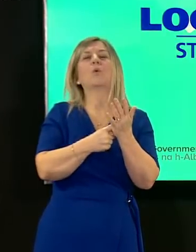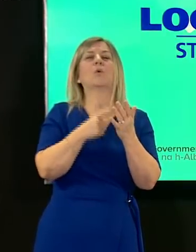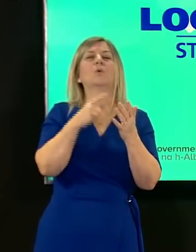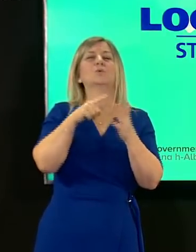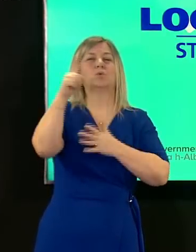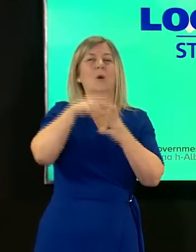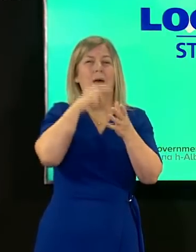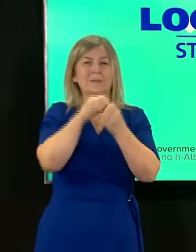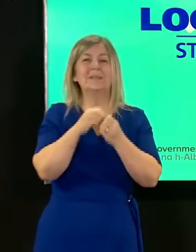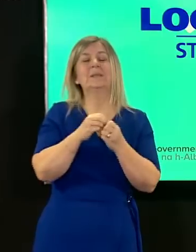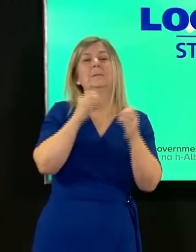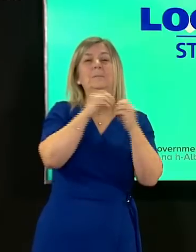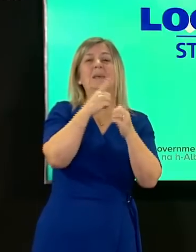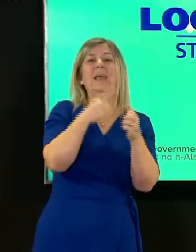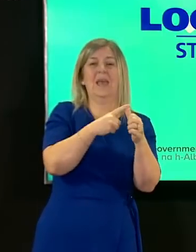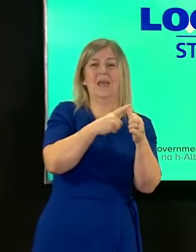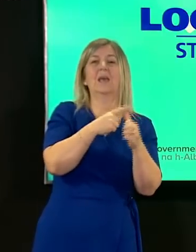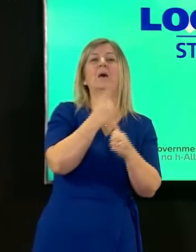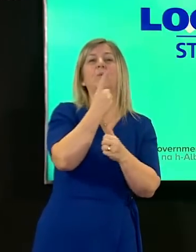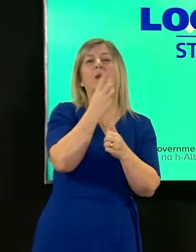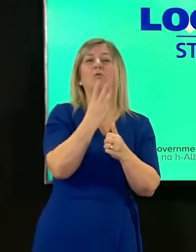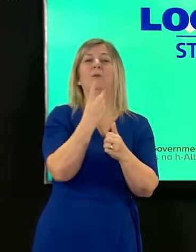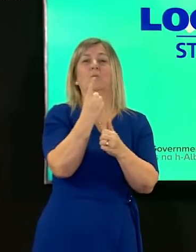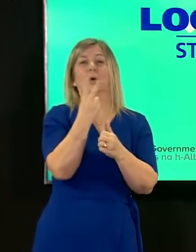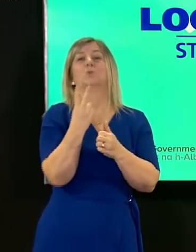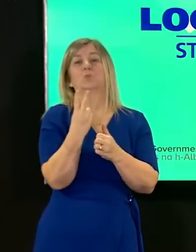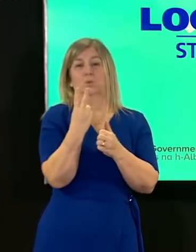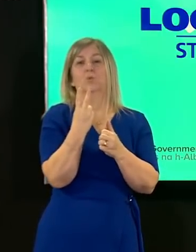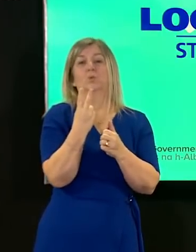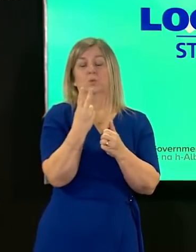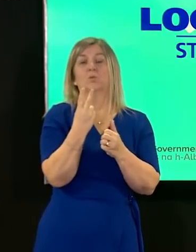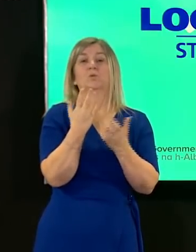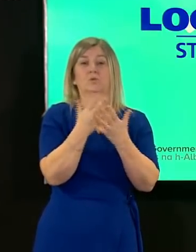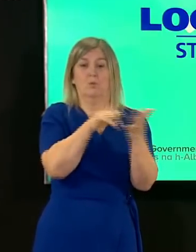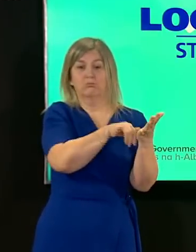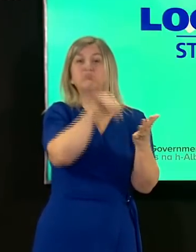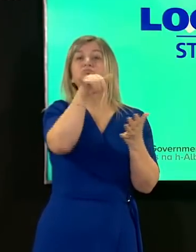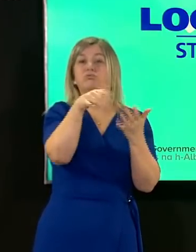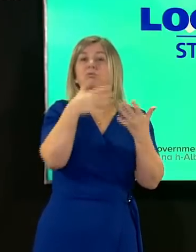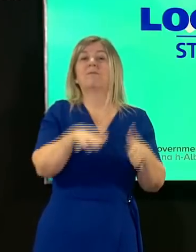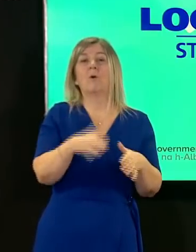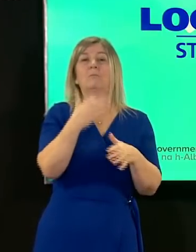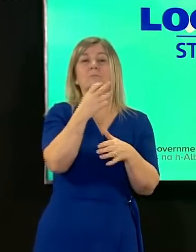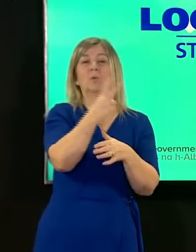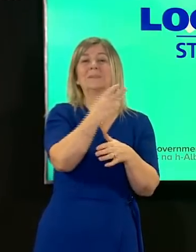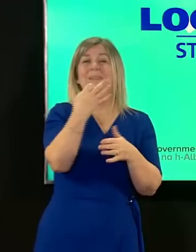which departed from heathrow on the afternoon of friday the 29th of january if you were on